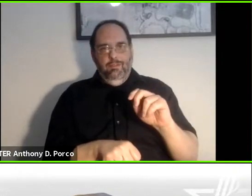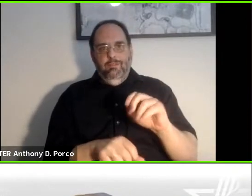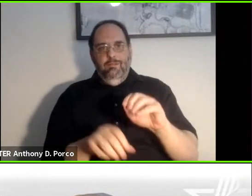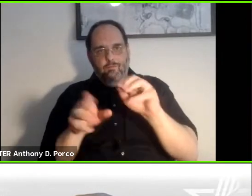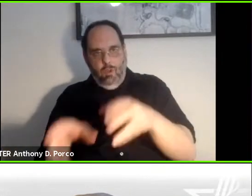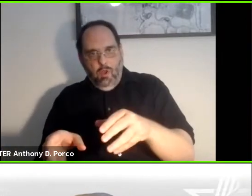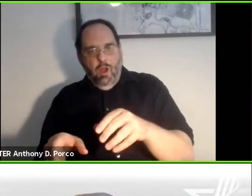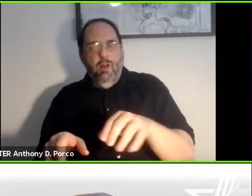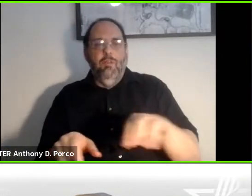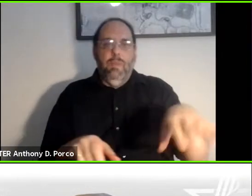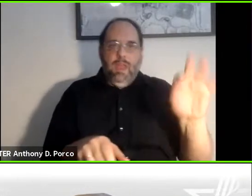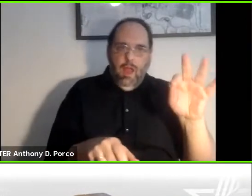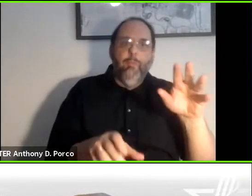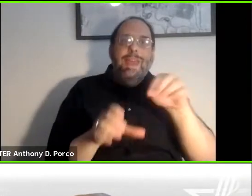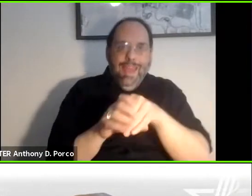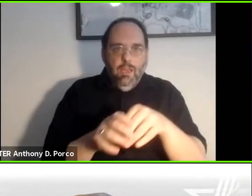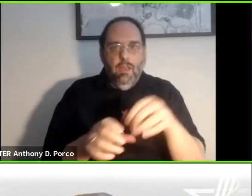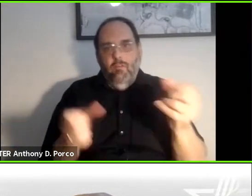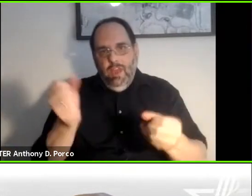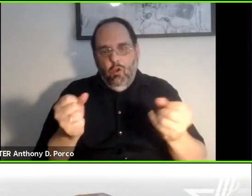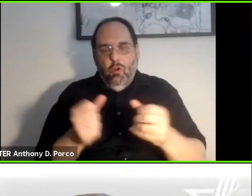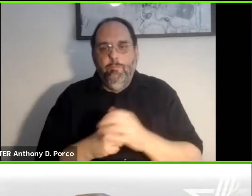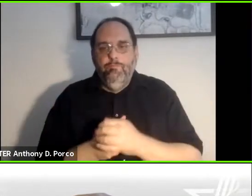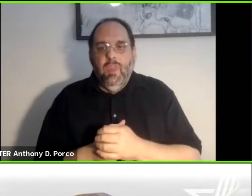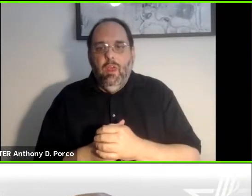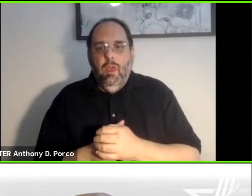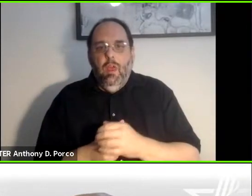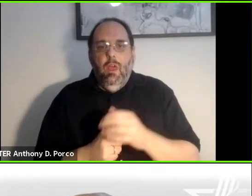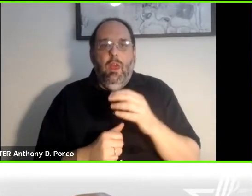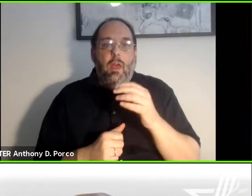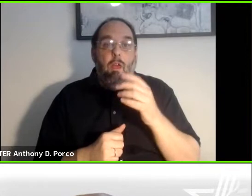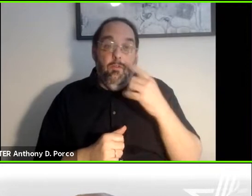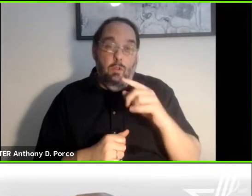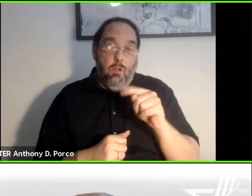for sure. And as far as like tagging, I could see